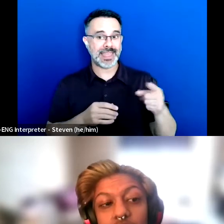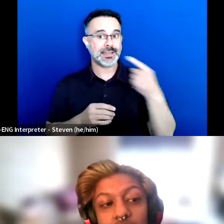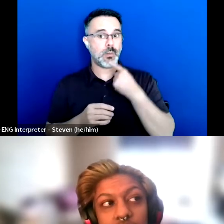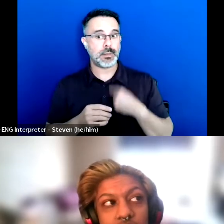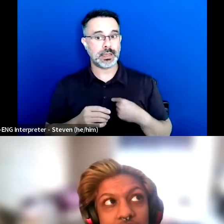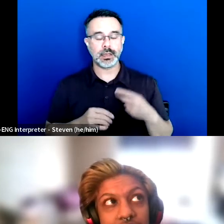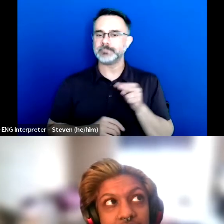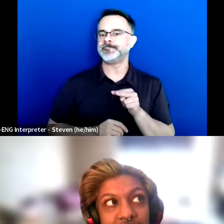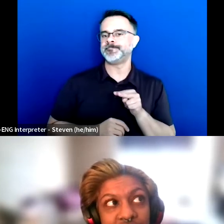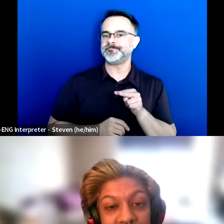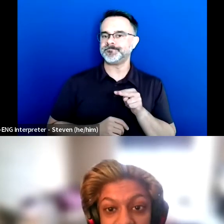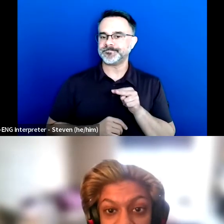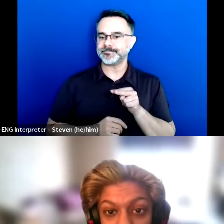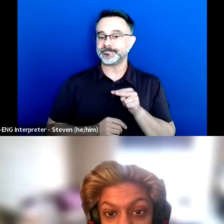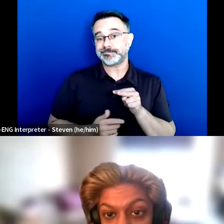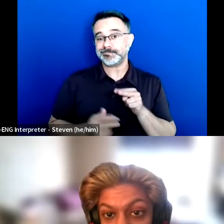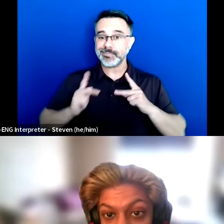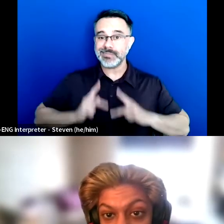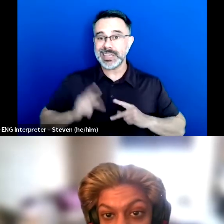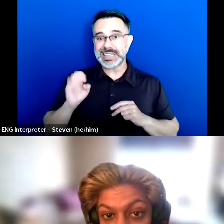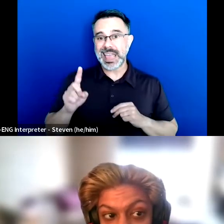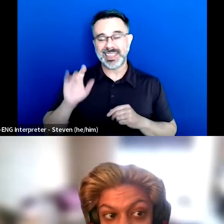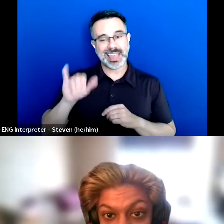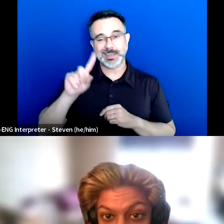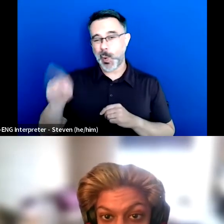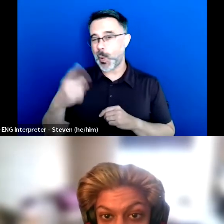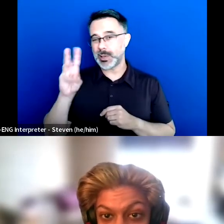phys ed is the only way you're going to get these health classes.